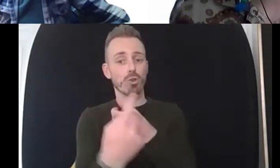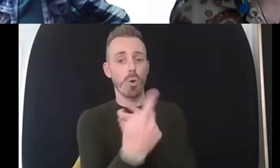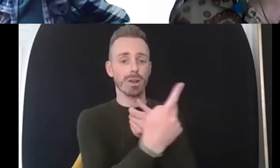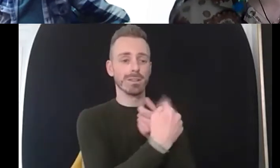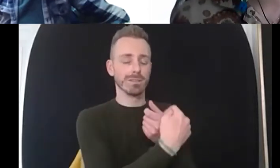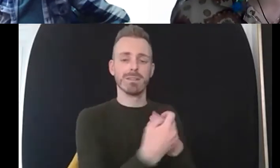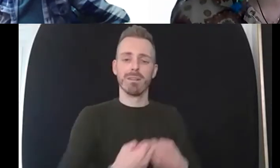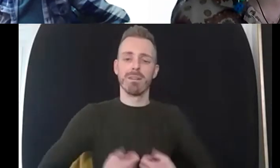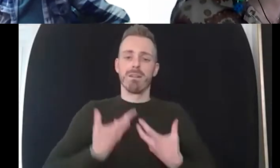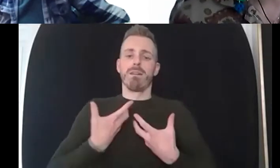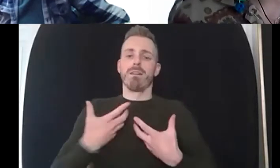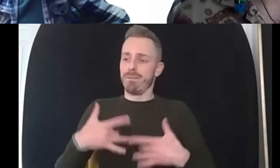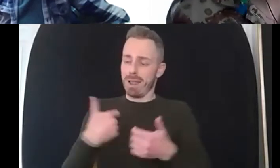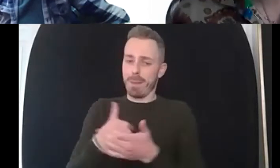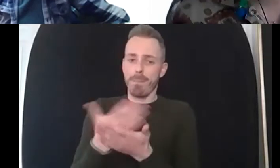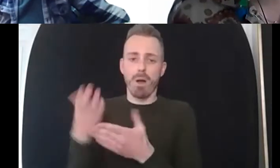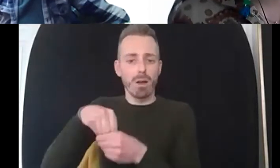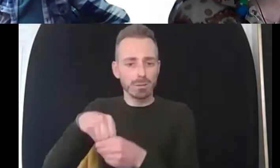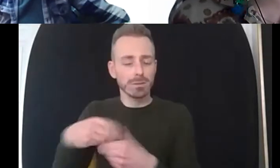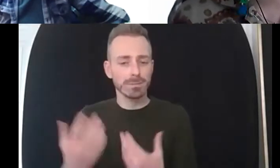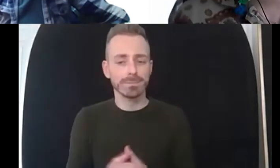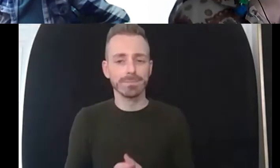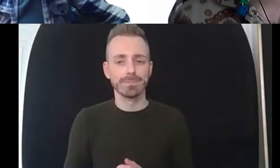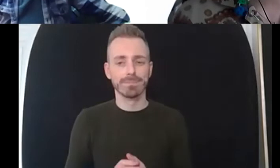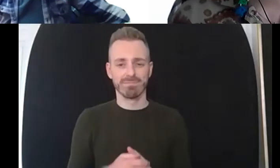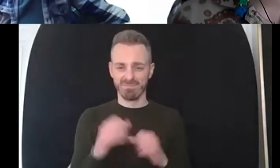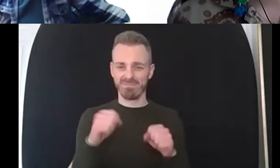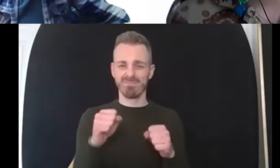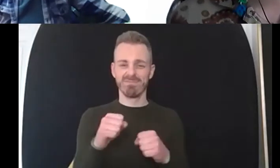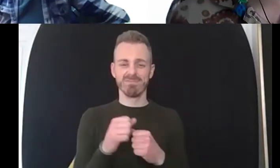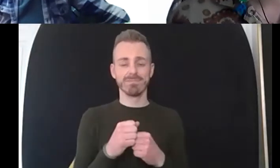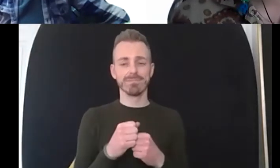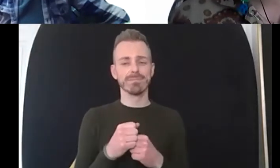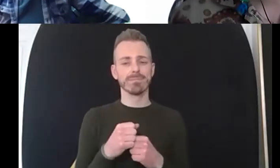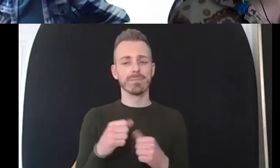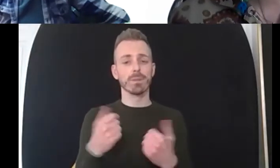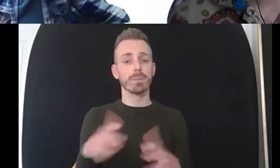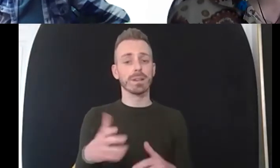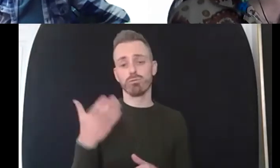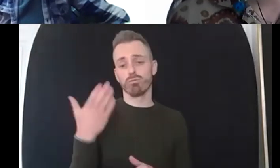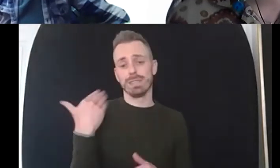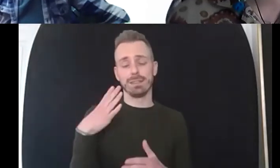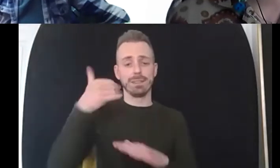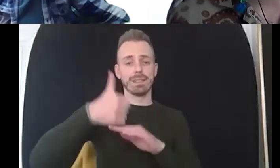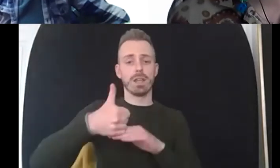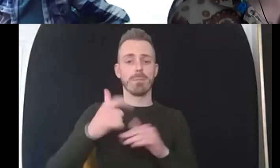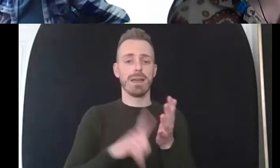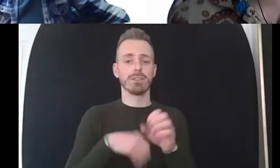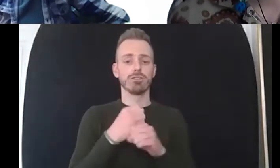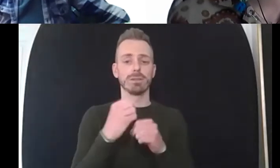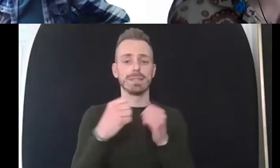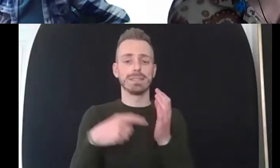lancaster lgbt and for example we recently set up a lgbt lbt women's and non-binaries